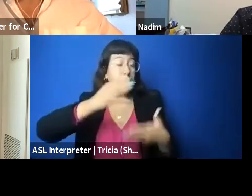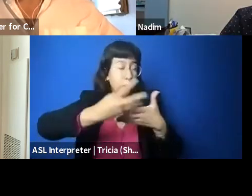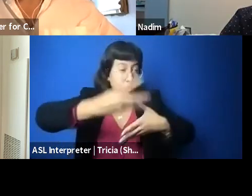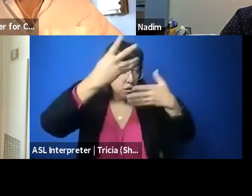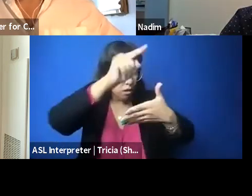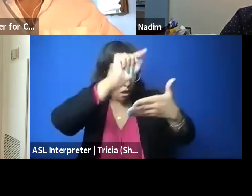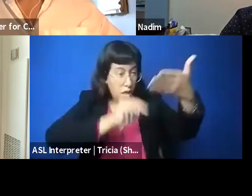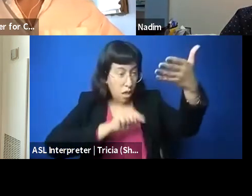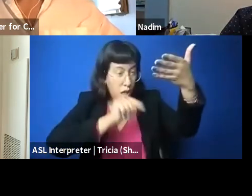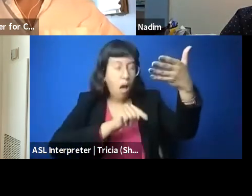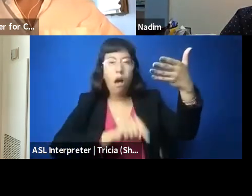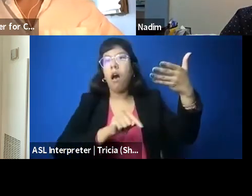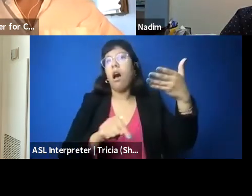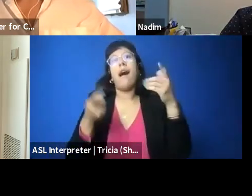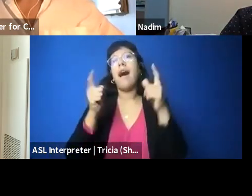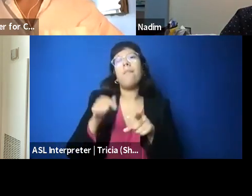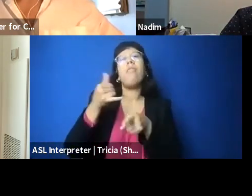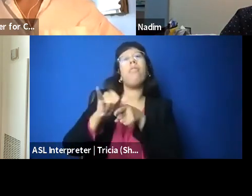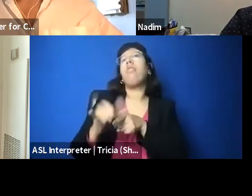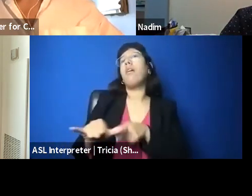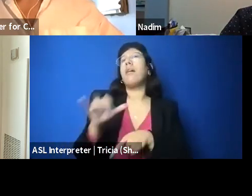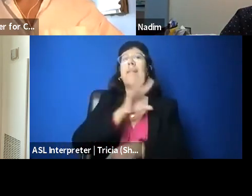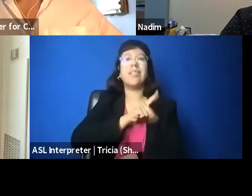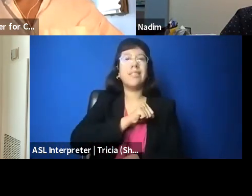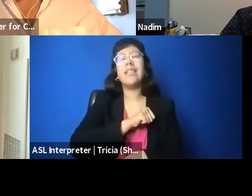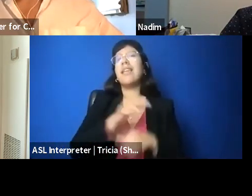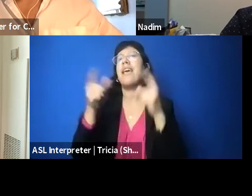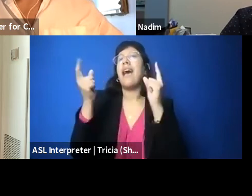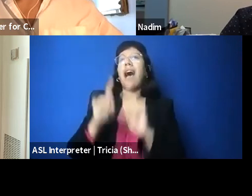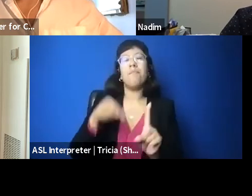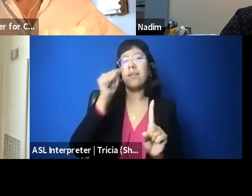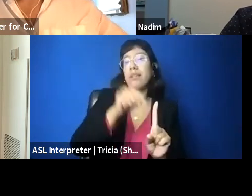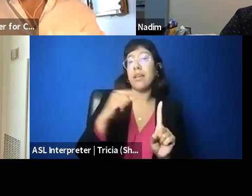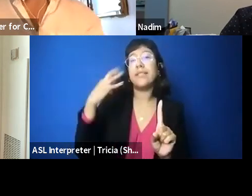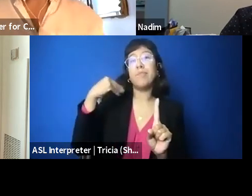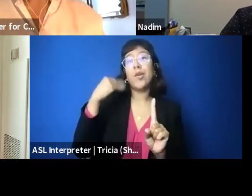was tear gassed when he was a kid there, like, remembers having to protect a younger sister